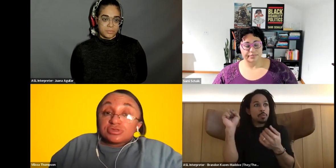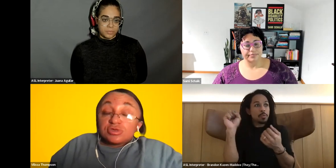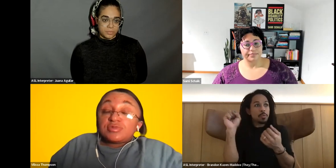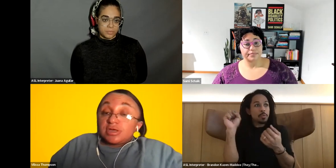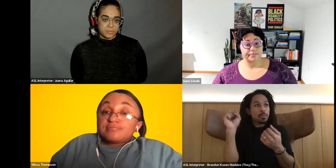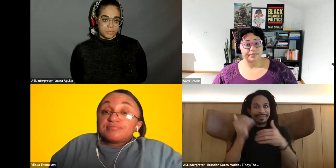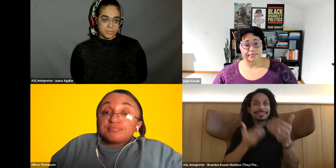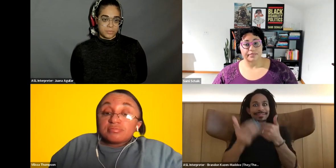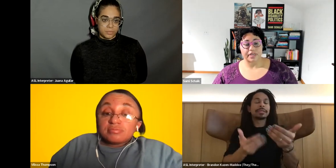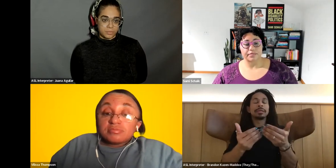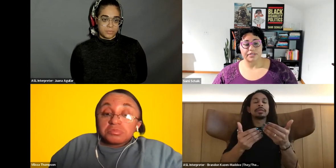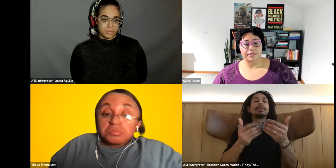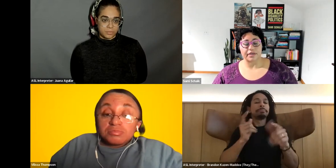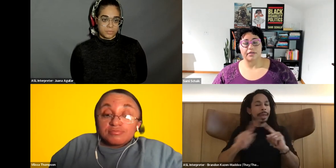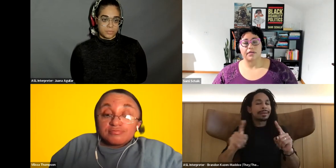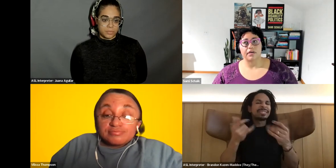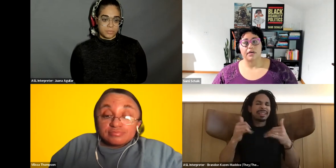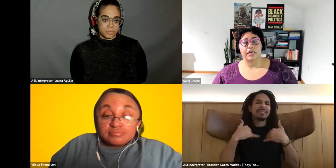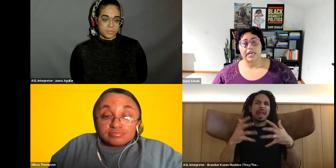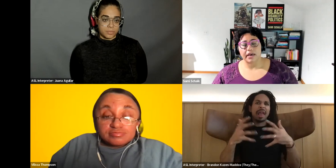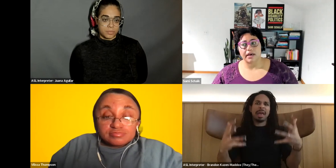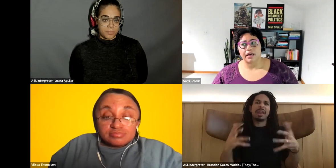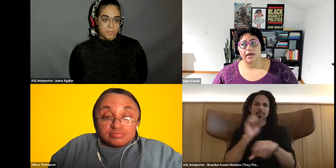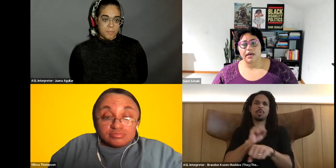Vilissa Thompson: to be done. Sami Schalk: Yeah.